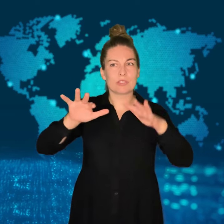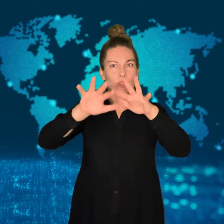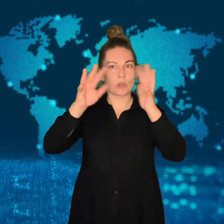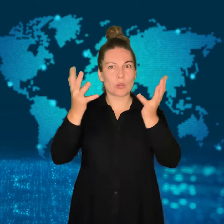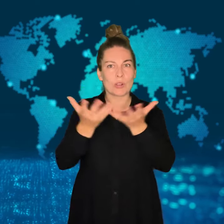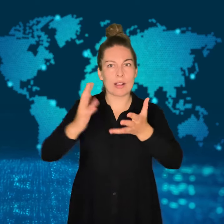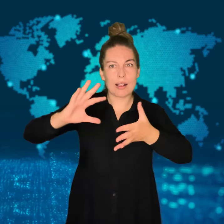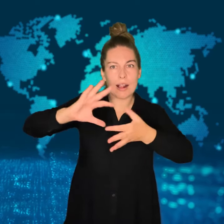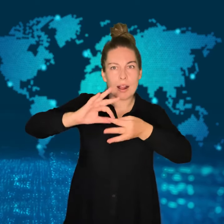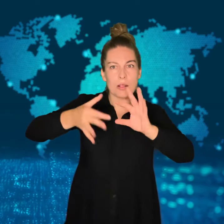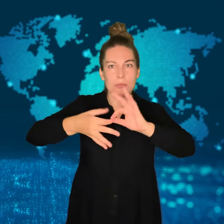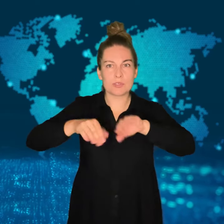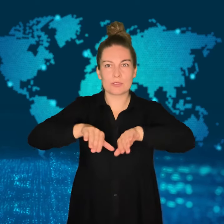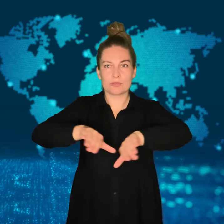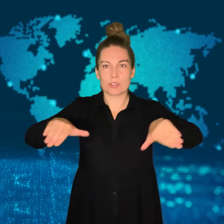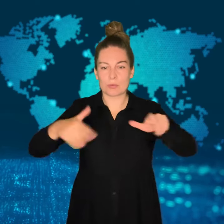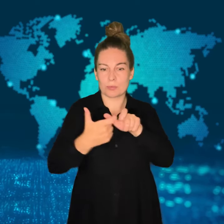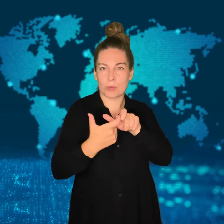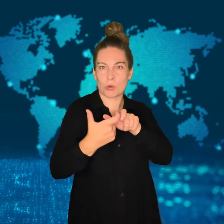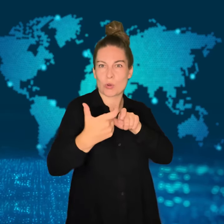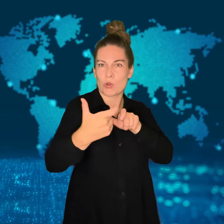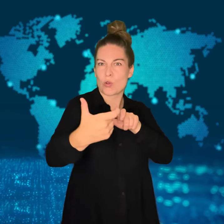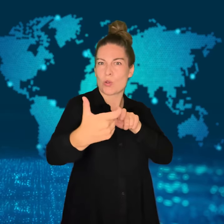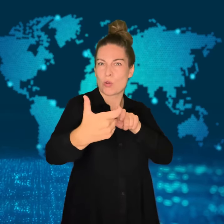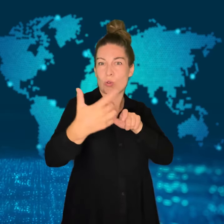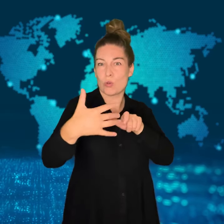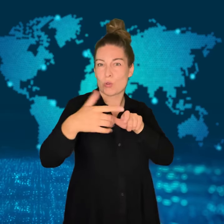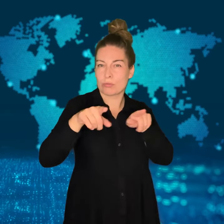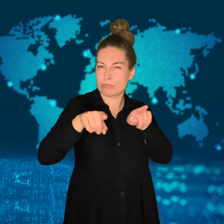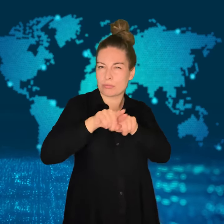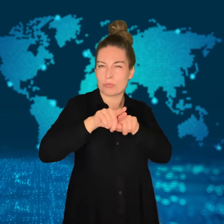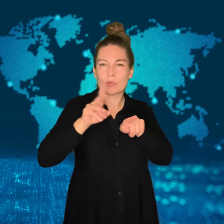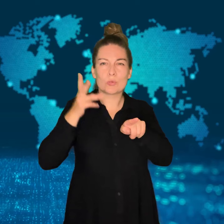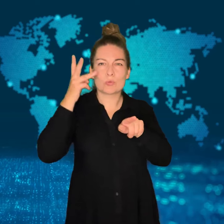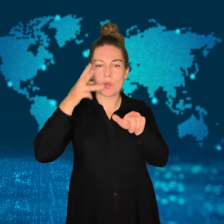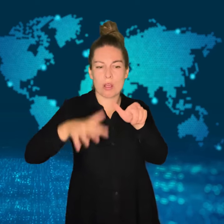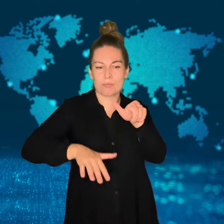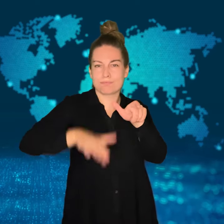One source was quoted as saying the amount of wine released would